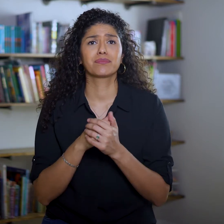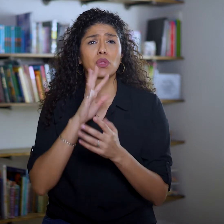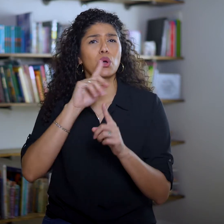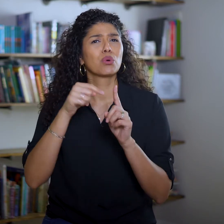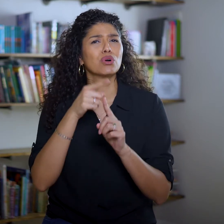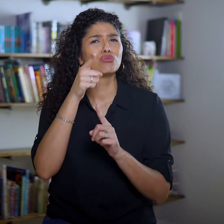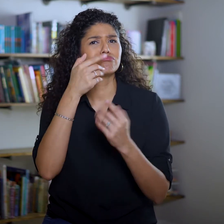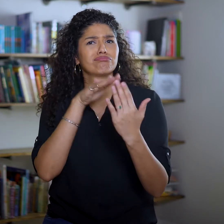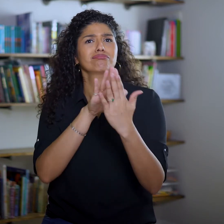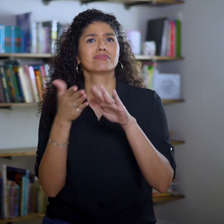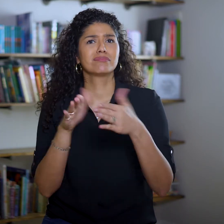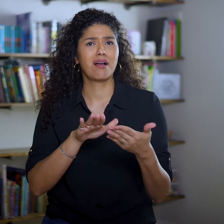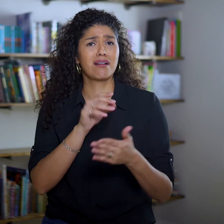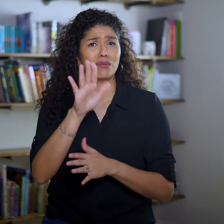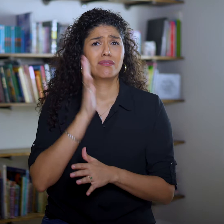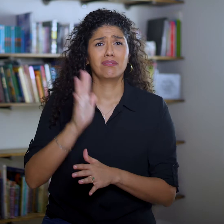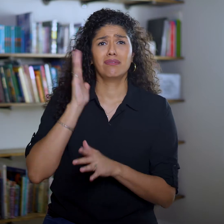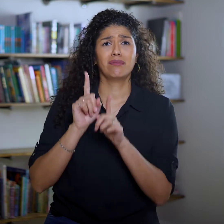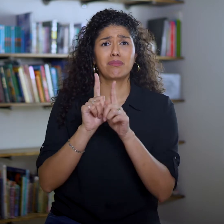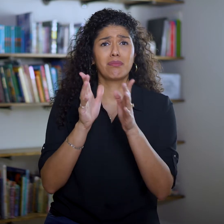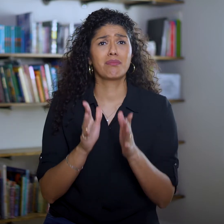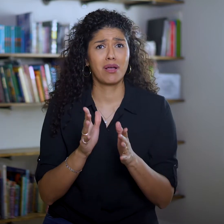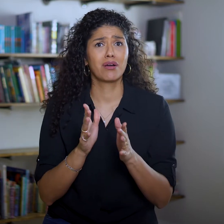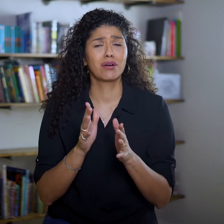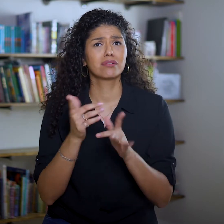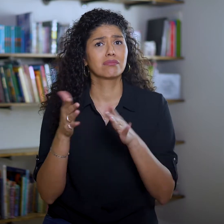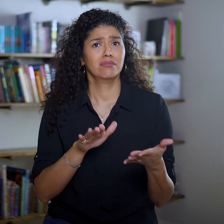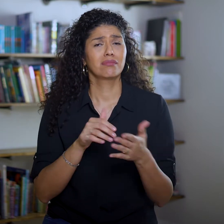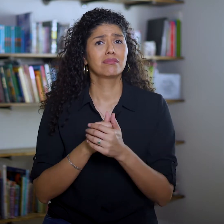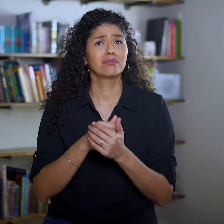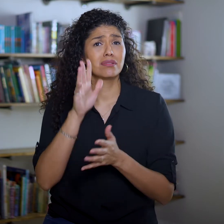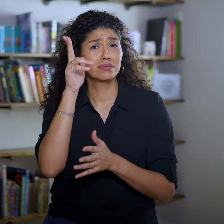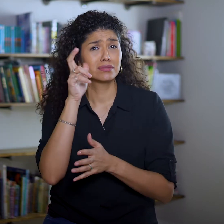When you’ve stared death in the face, and your former mentor dies,